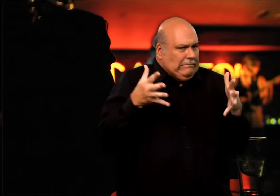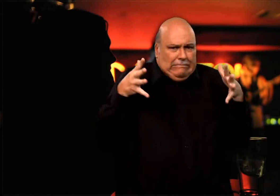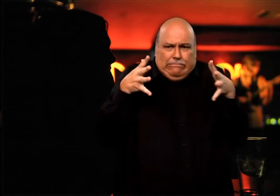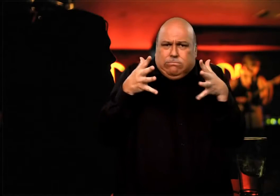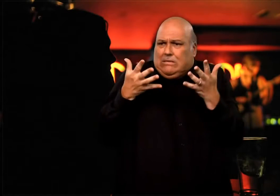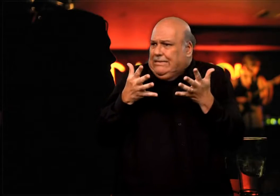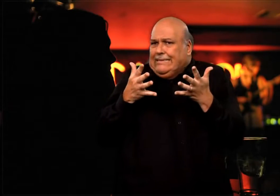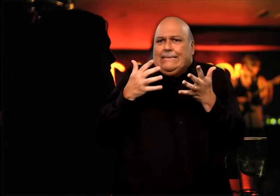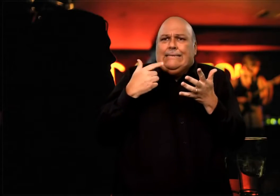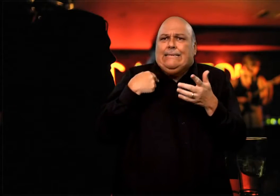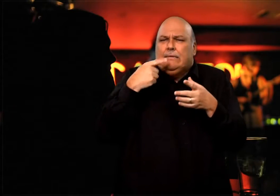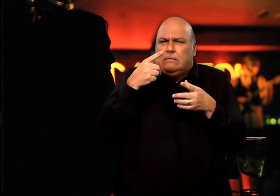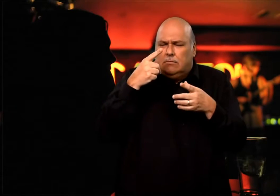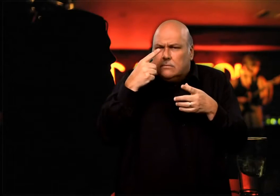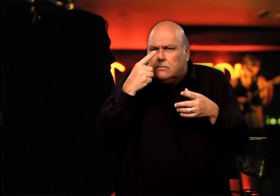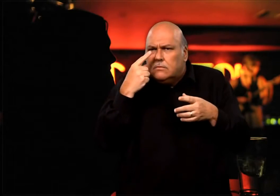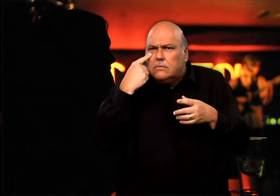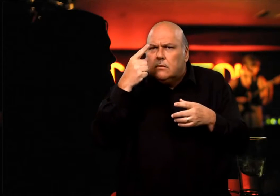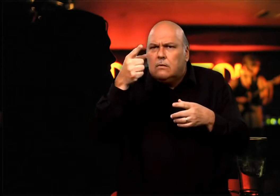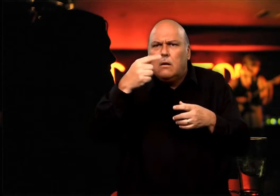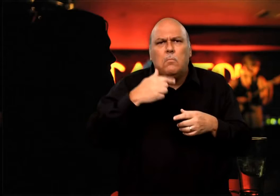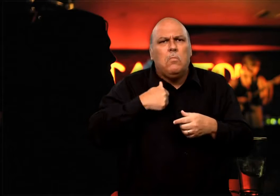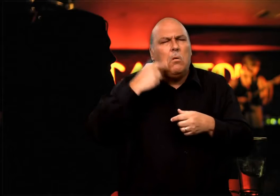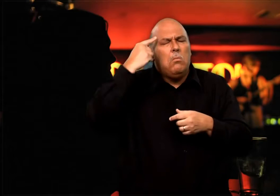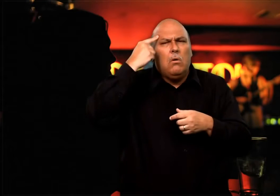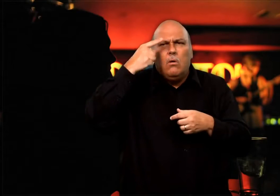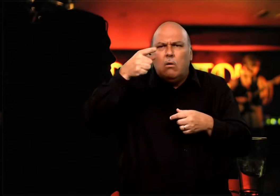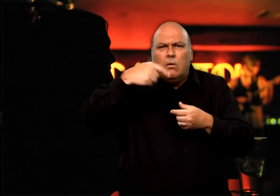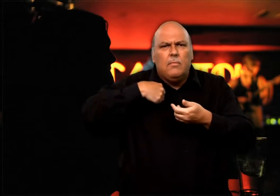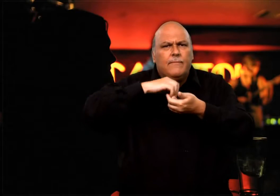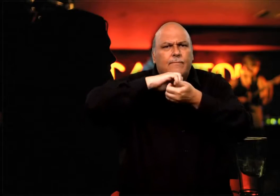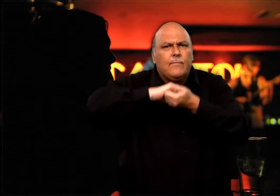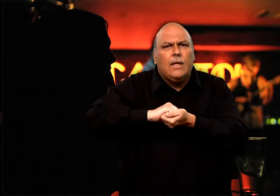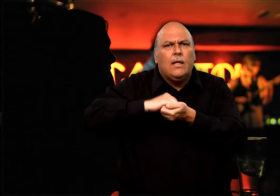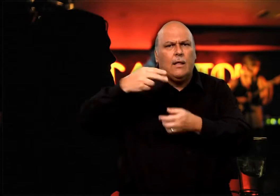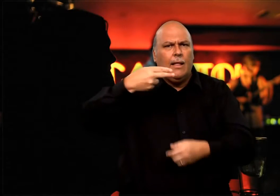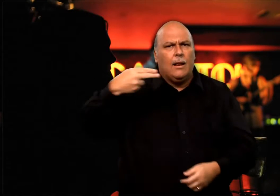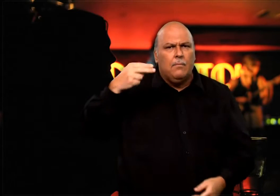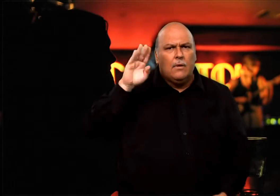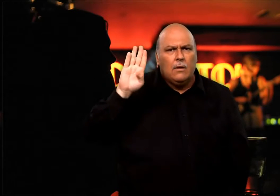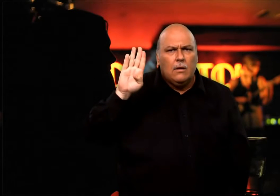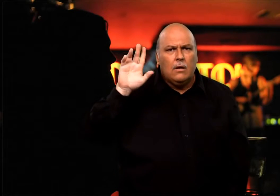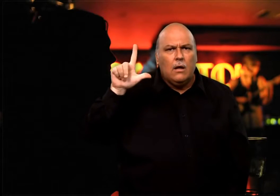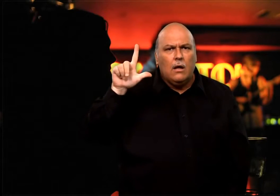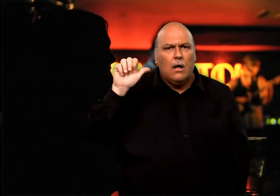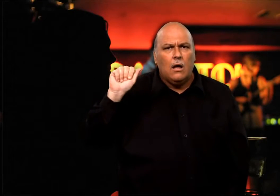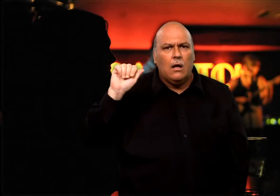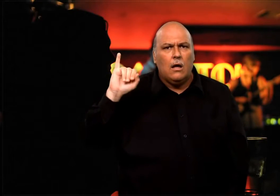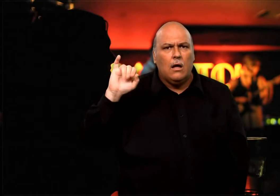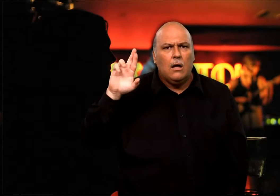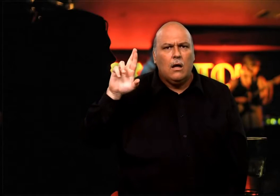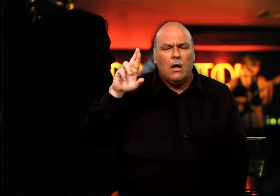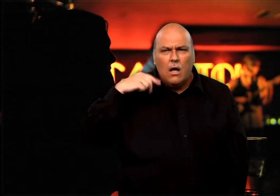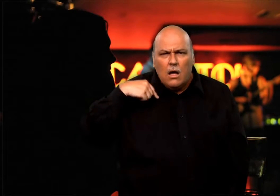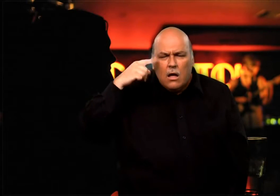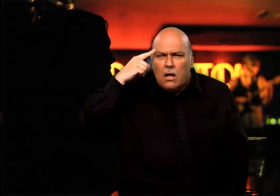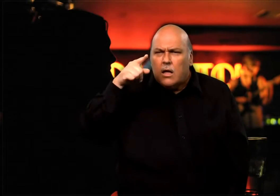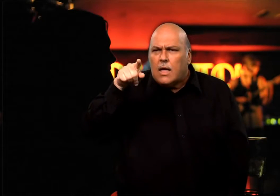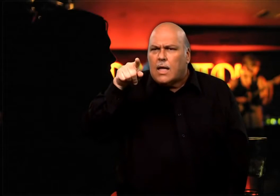her attention. But, it was impossible, and I bumped into two hearing patrons who were seated on my right and they gave me a dirty look. Nonetheless, I continued to